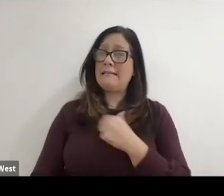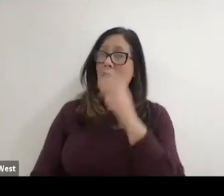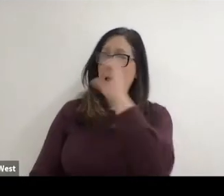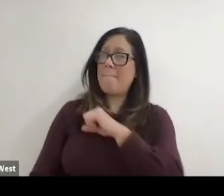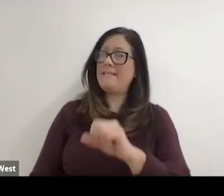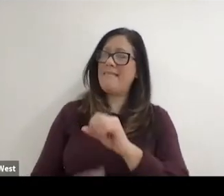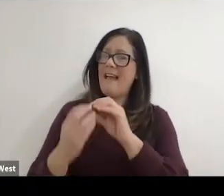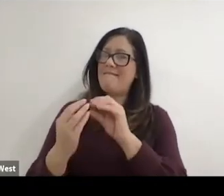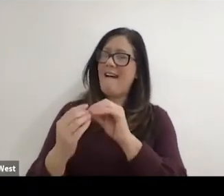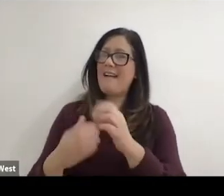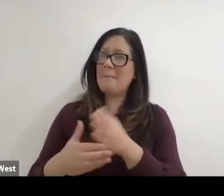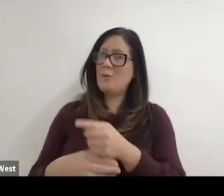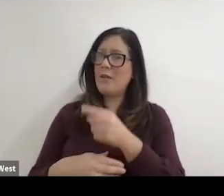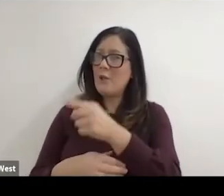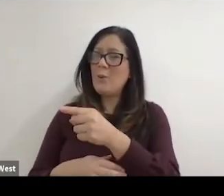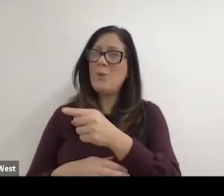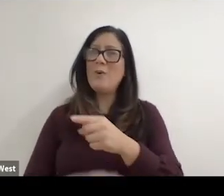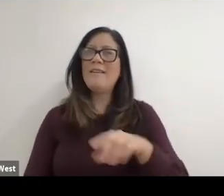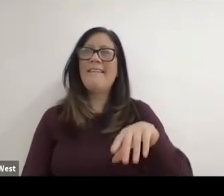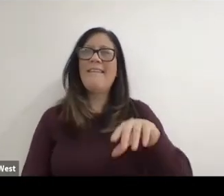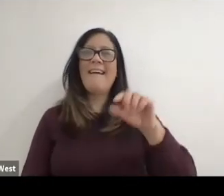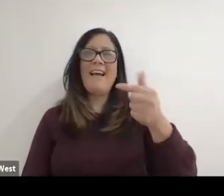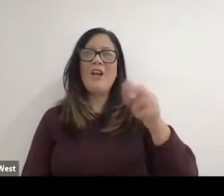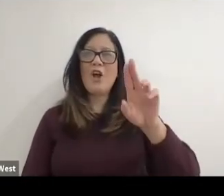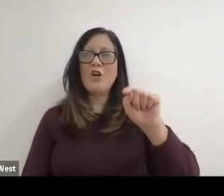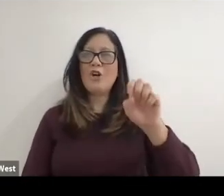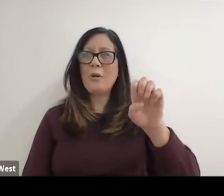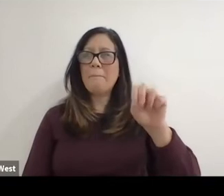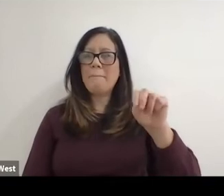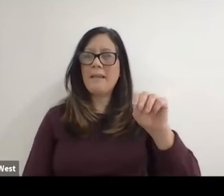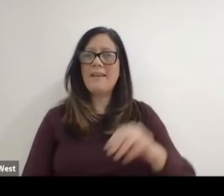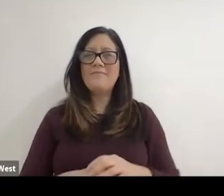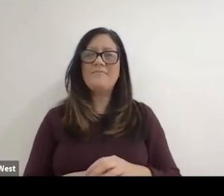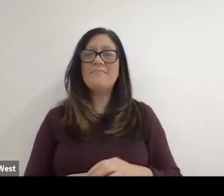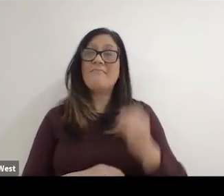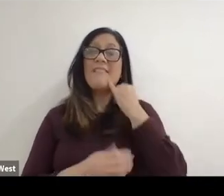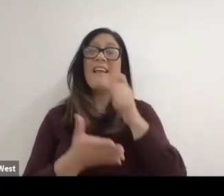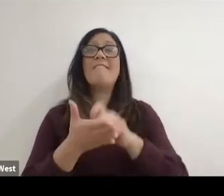fight, but between you and Sir Sir Guttmann. Well that'll come out in the memoirs,